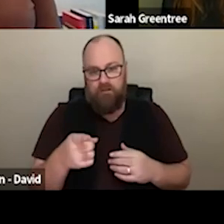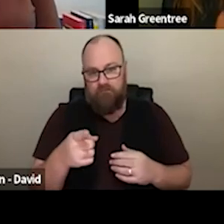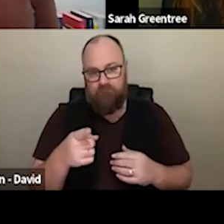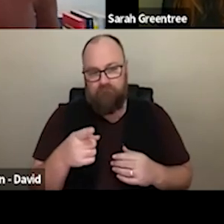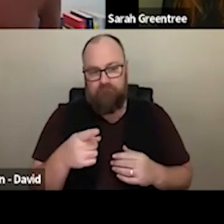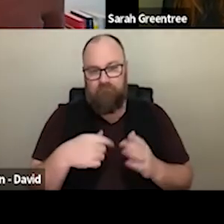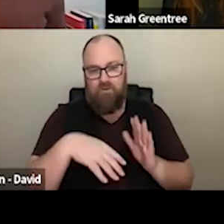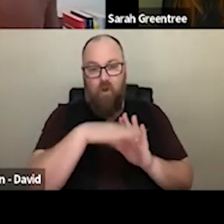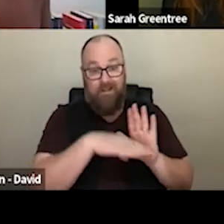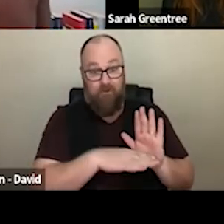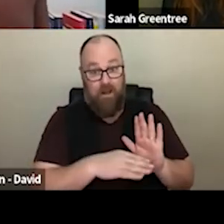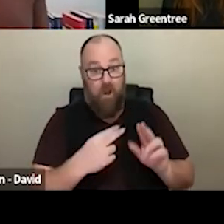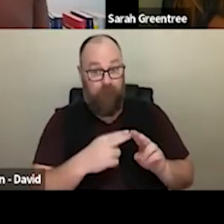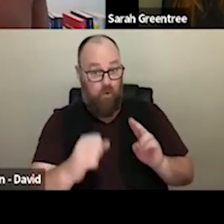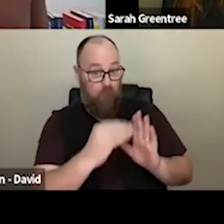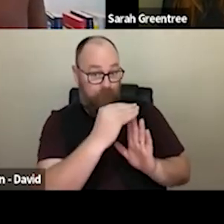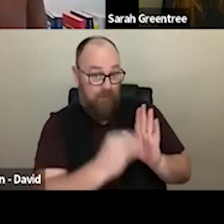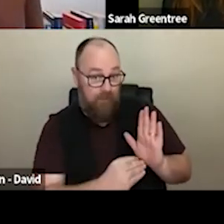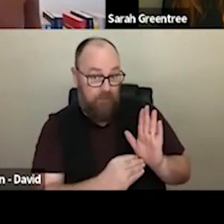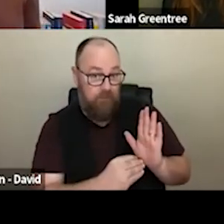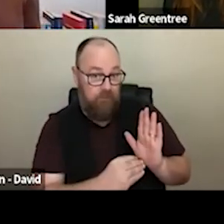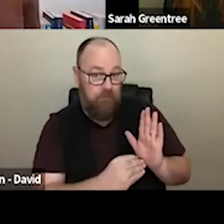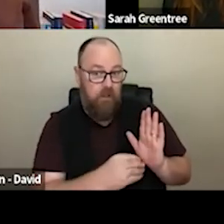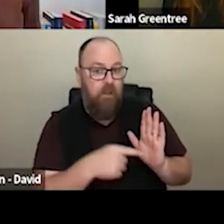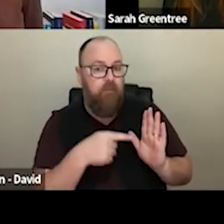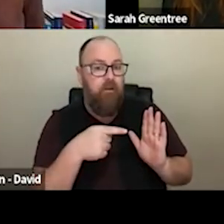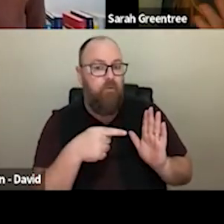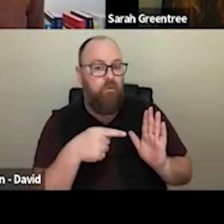, the four year funding that you are applying Yep, if you're specifically a company that makes live performance, what other streams of income would you expect to see for a small company for isn't the only source of income into